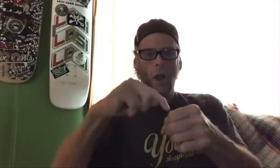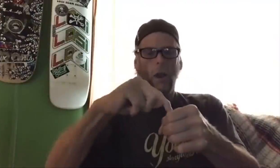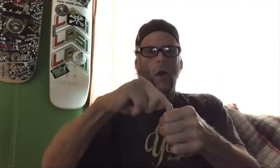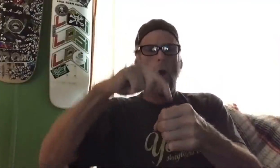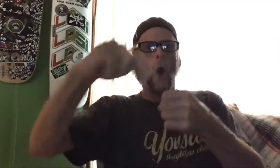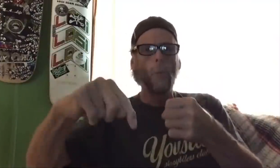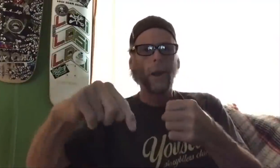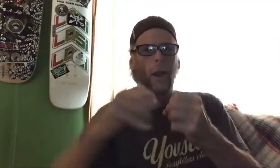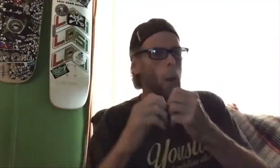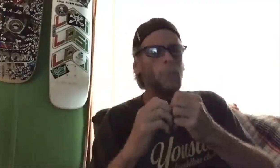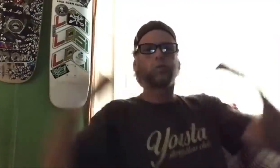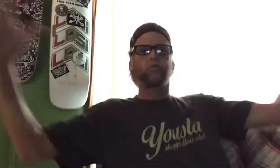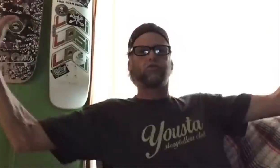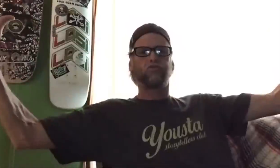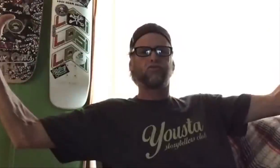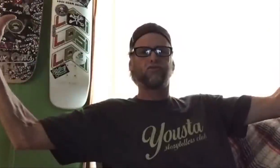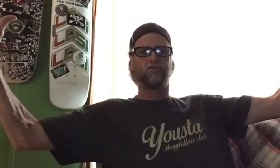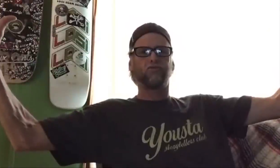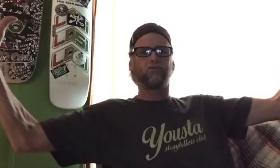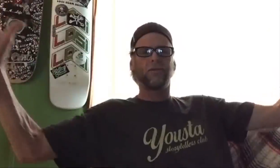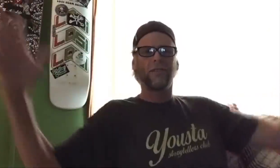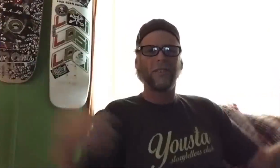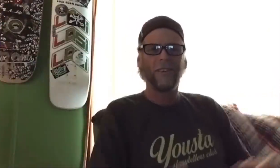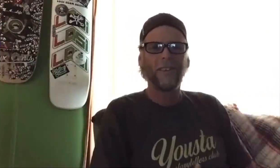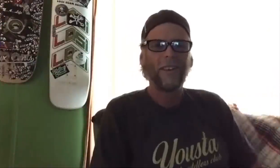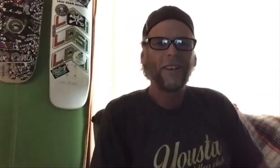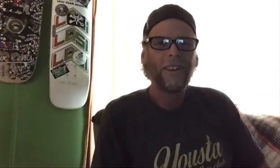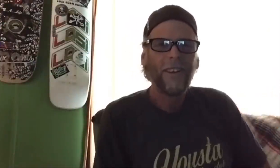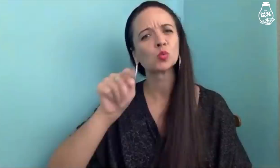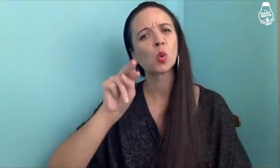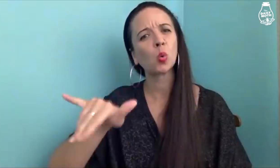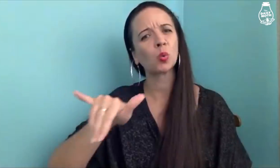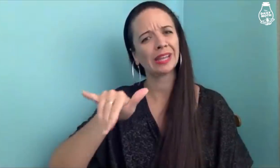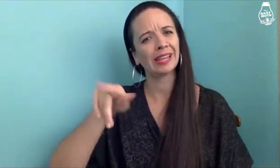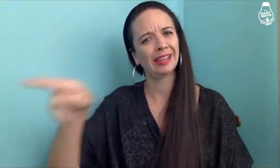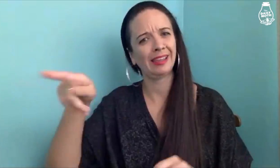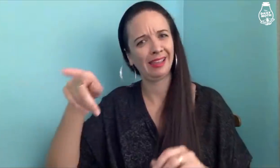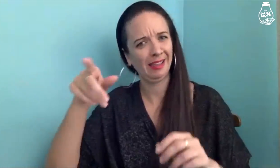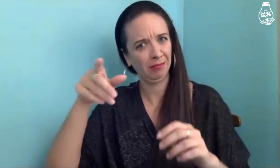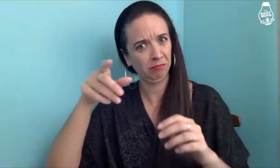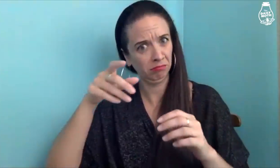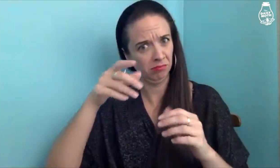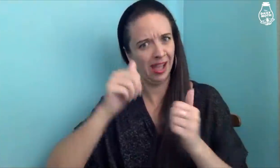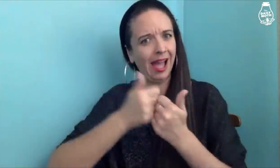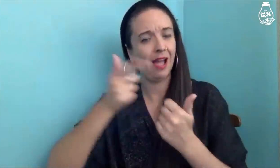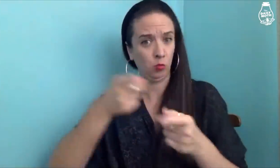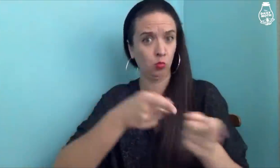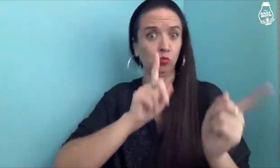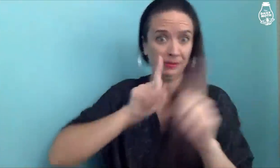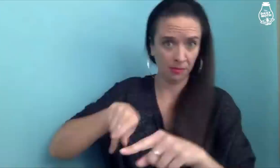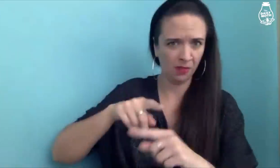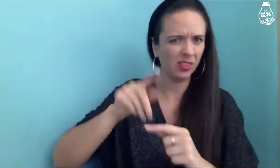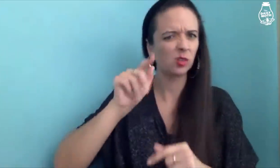But now, everything is wide open and it's great. And what was the response like with Tony,